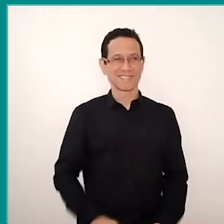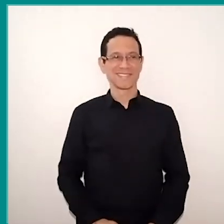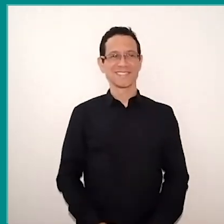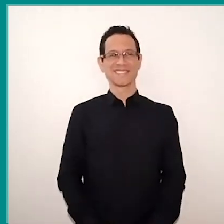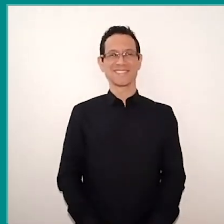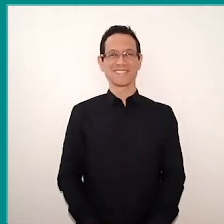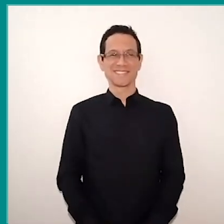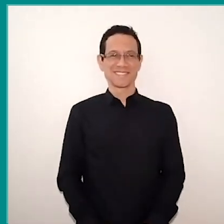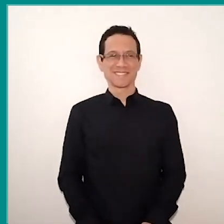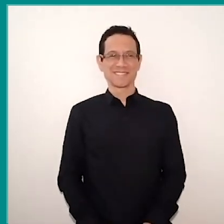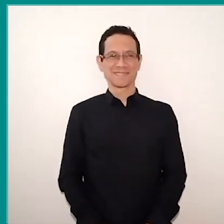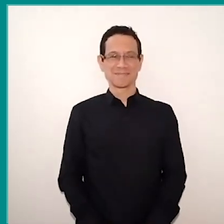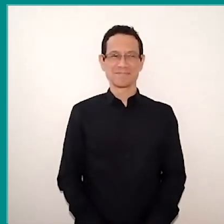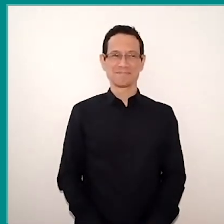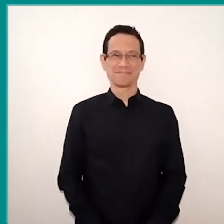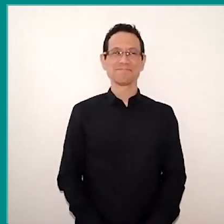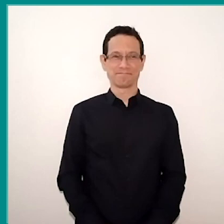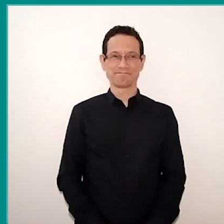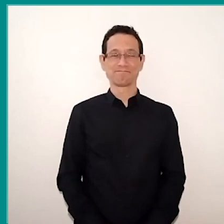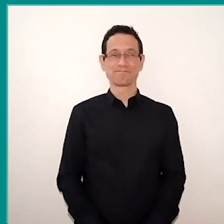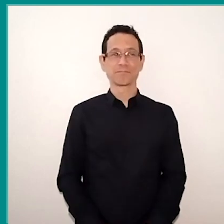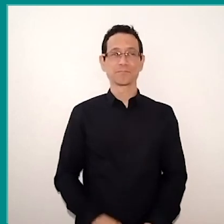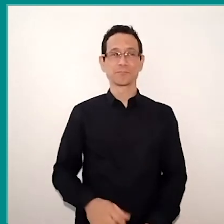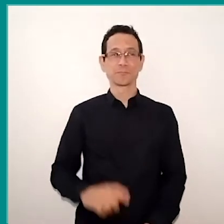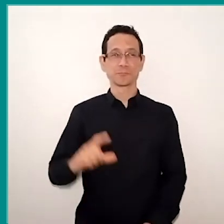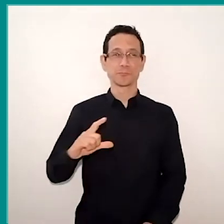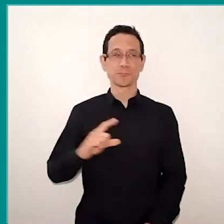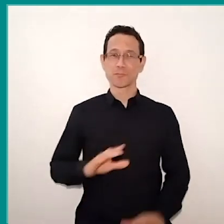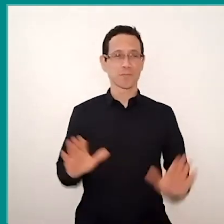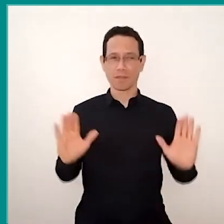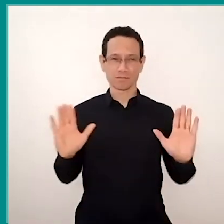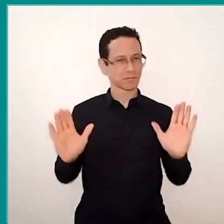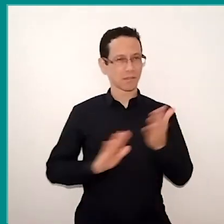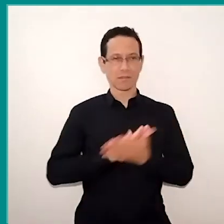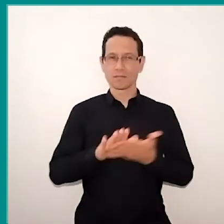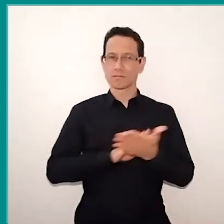I would like to close this moment with a poem… No way. No way. You are saying good, saying good.